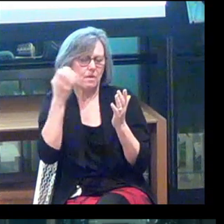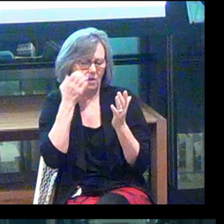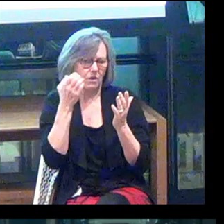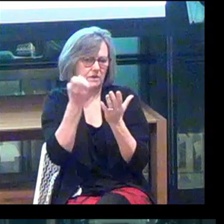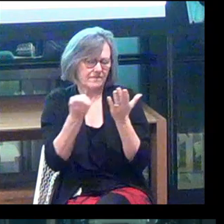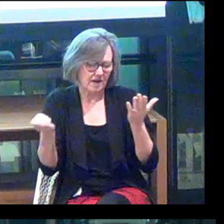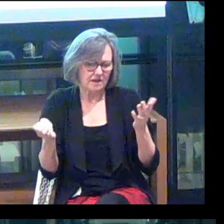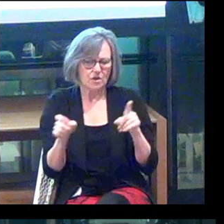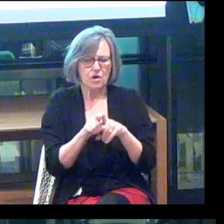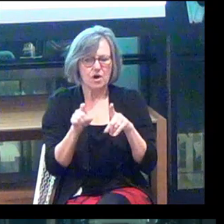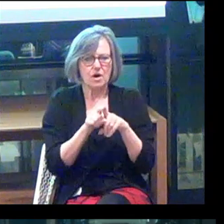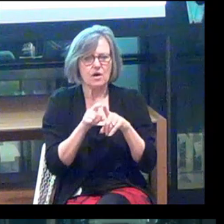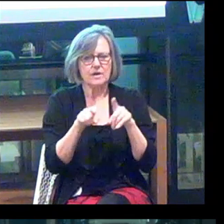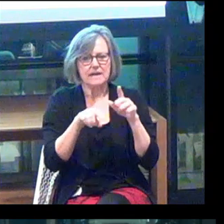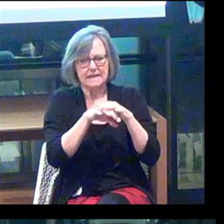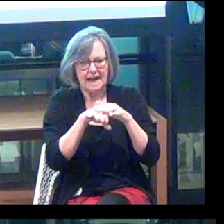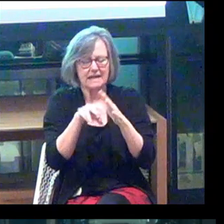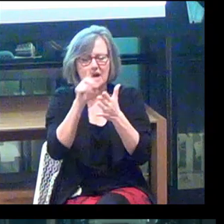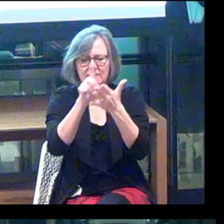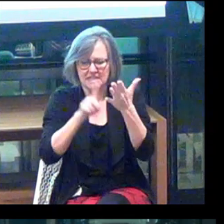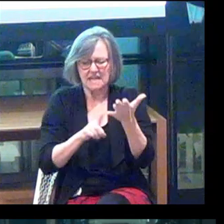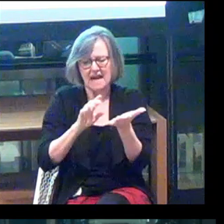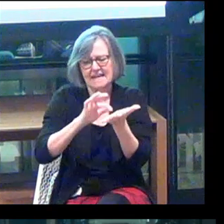As well as tactile design.